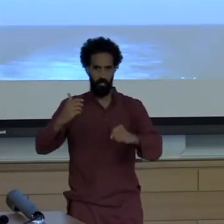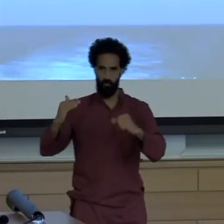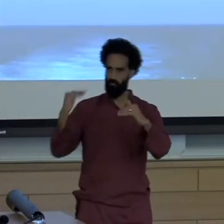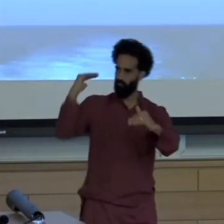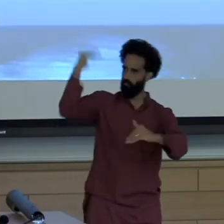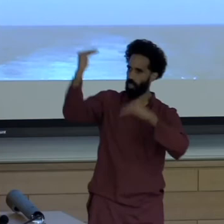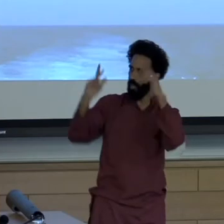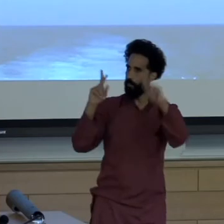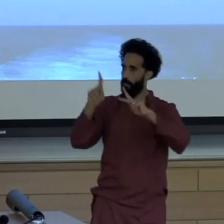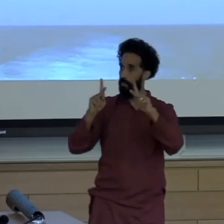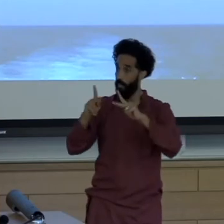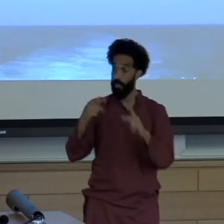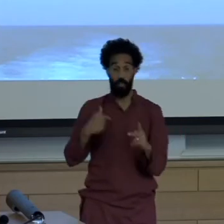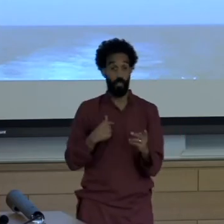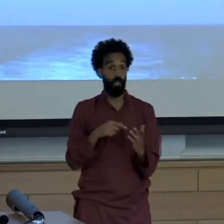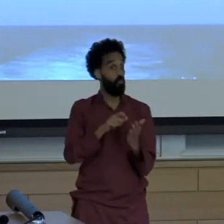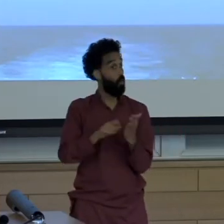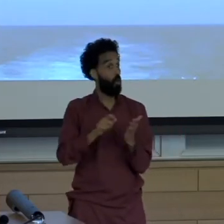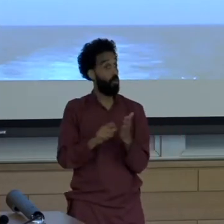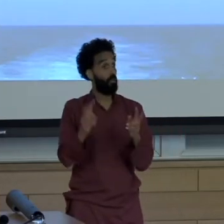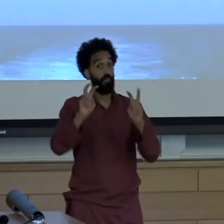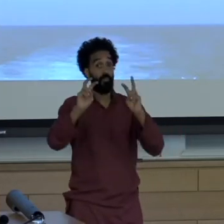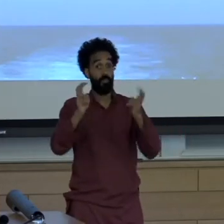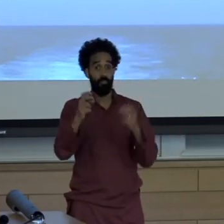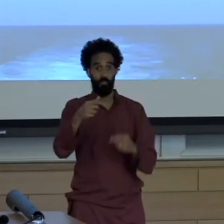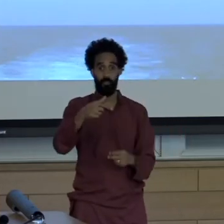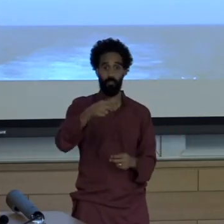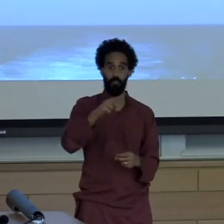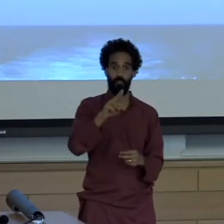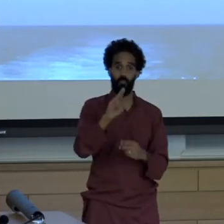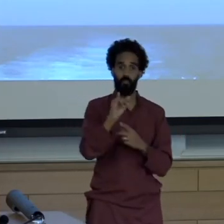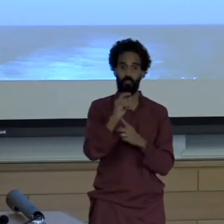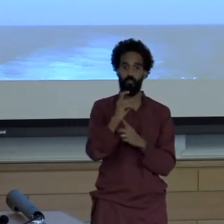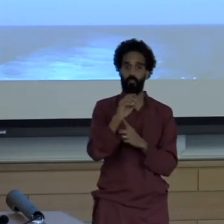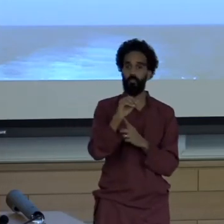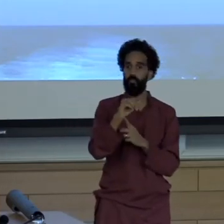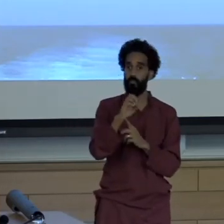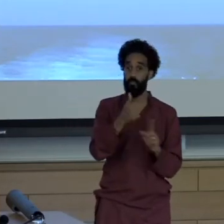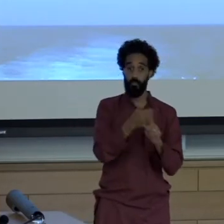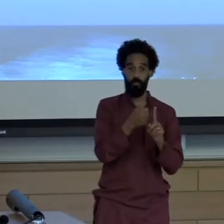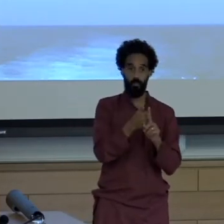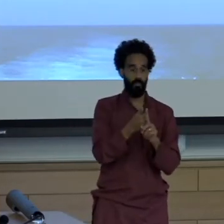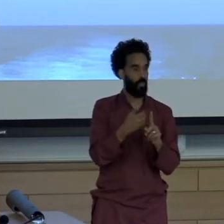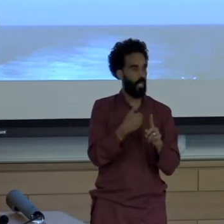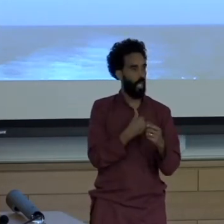Cervantes wrote he had this faithful sidekick Sancho Panza my